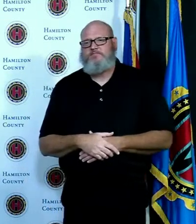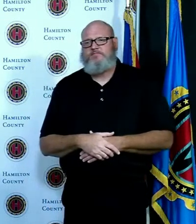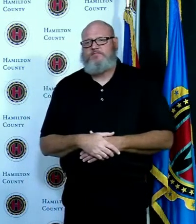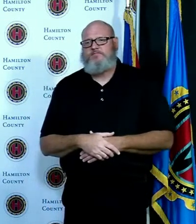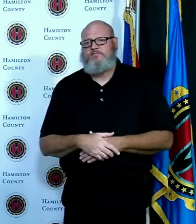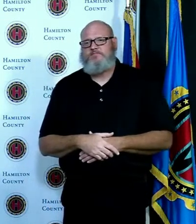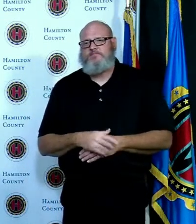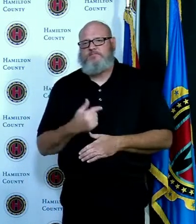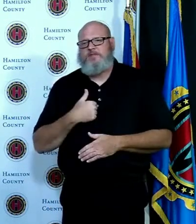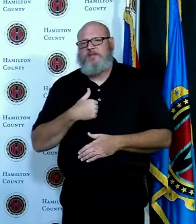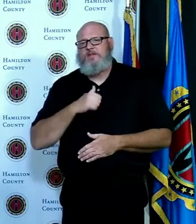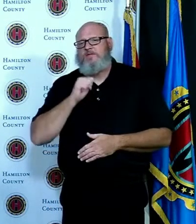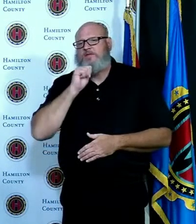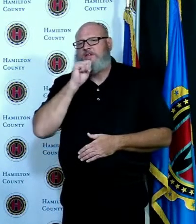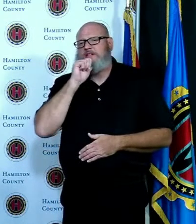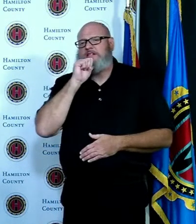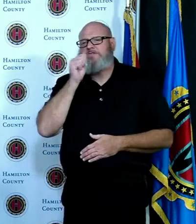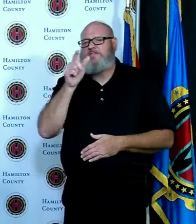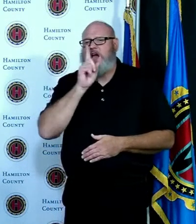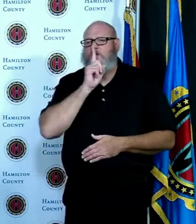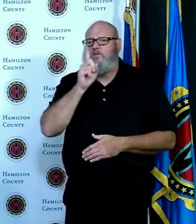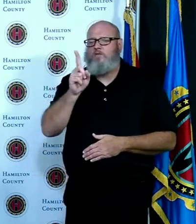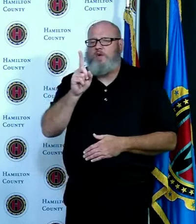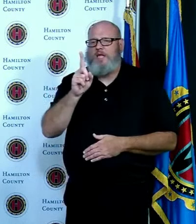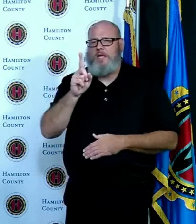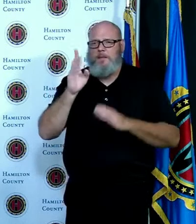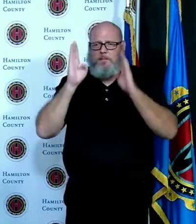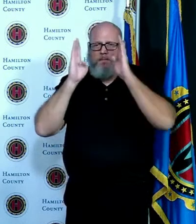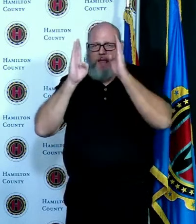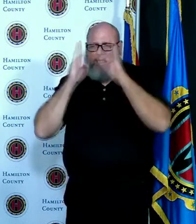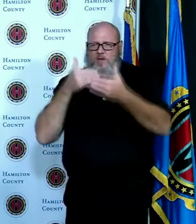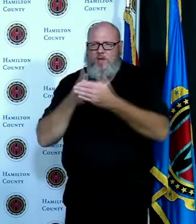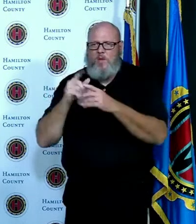you were talking about your call with the Governor did he give any more guidance at